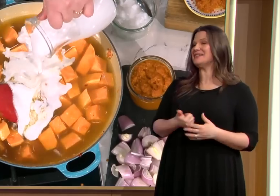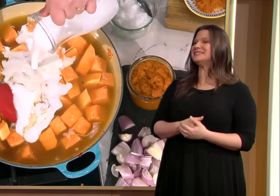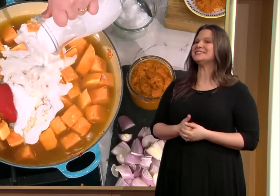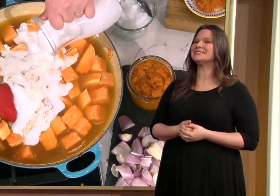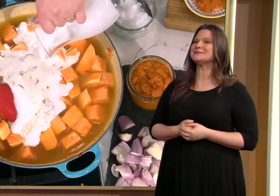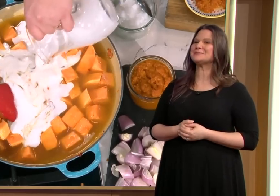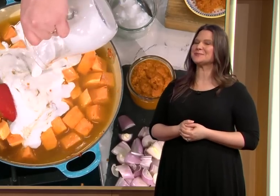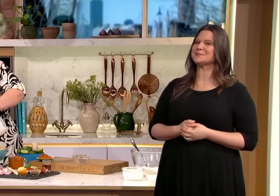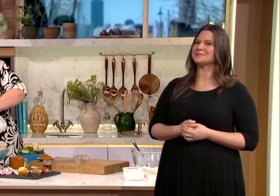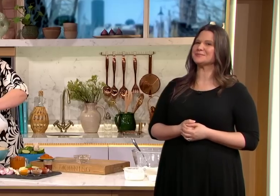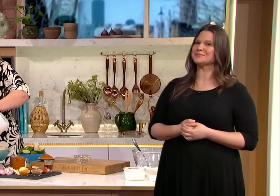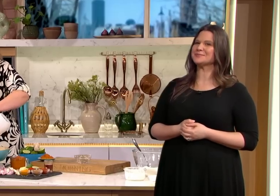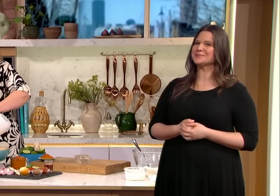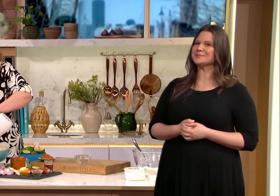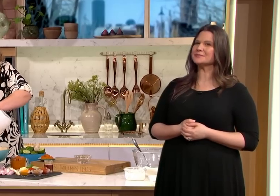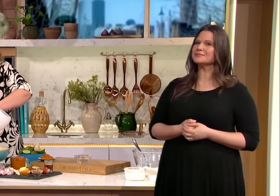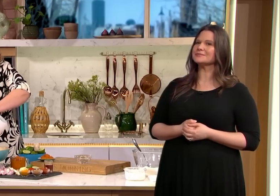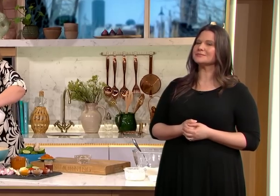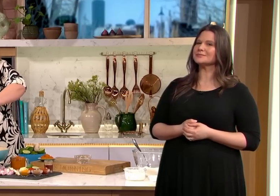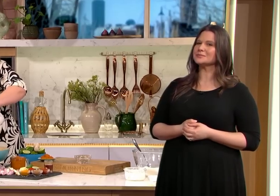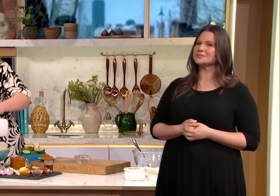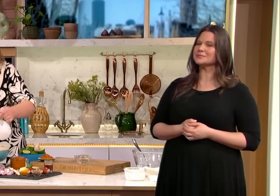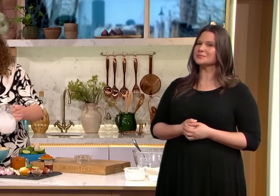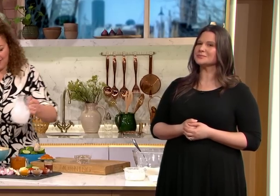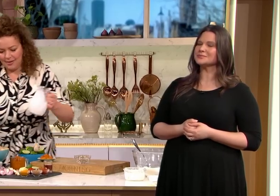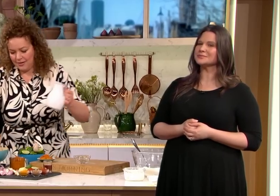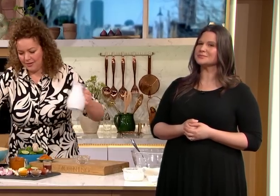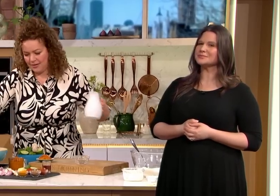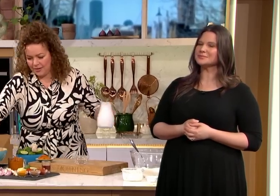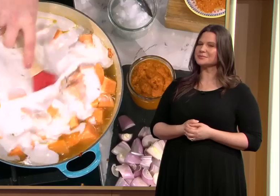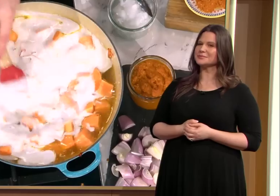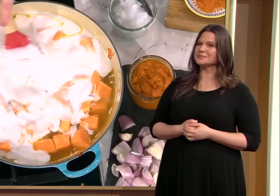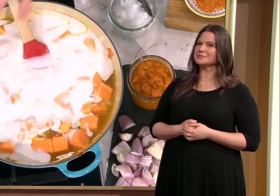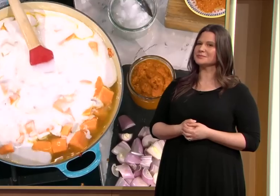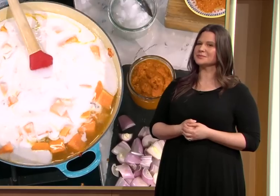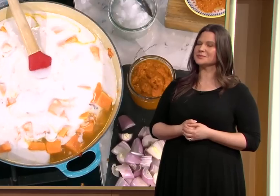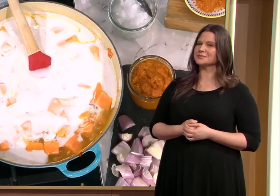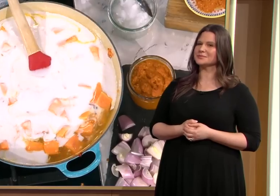and coconut milk use the full fat variety because you want it nice and creamy foreign